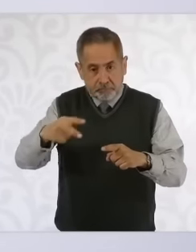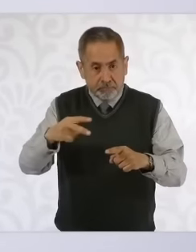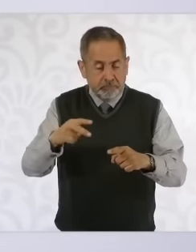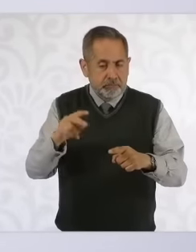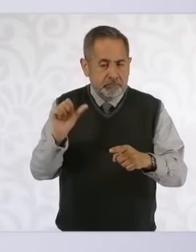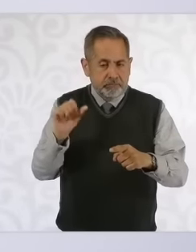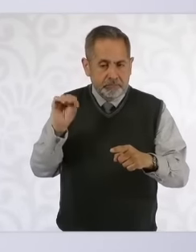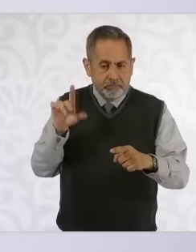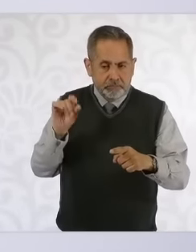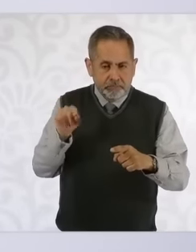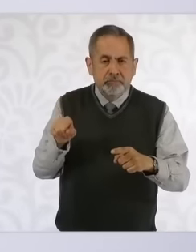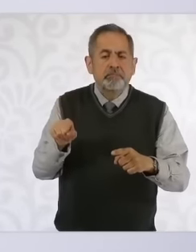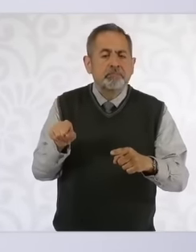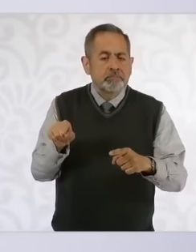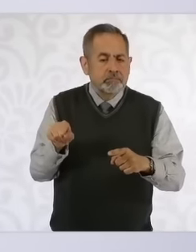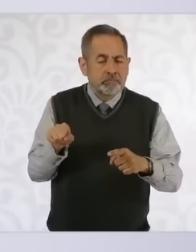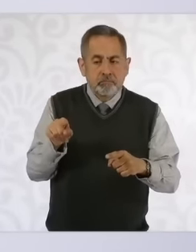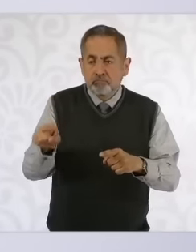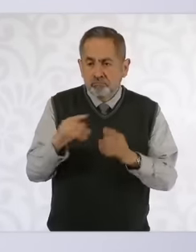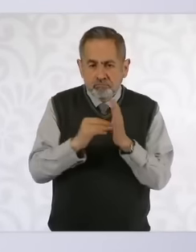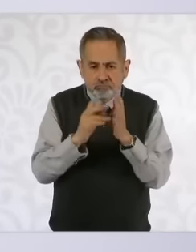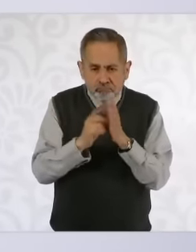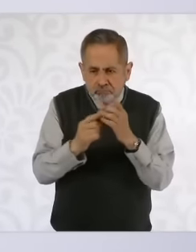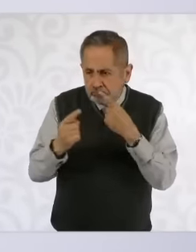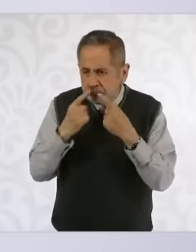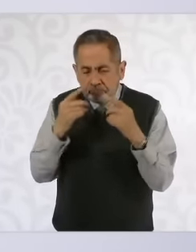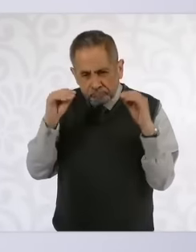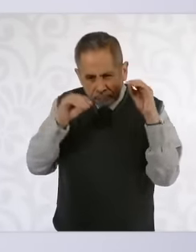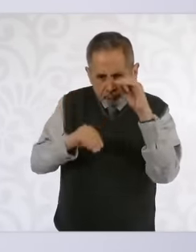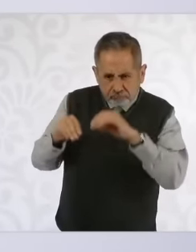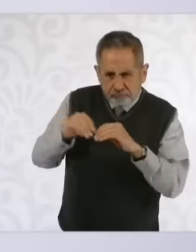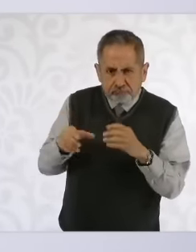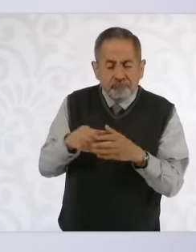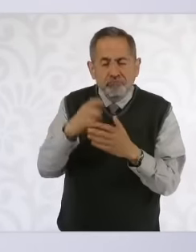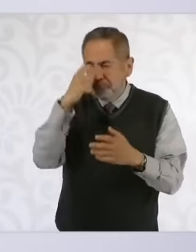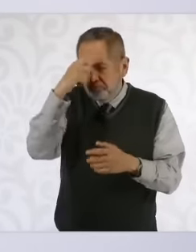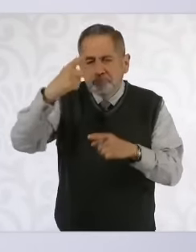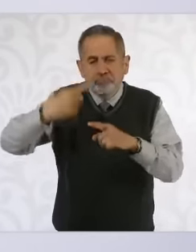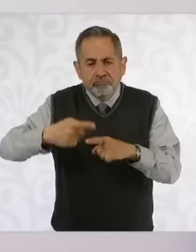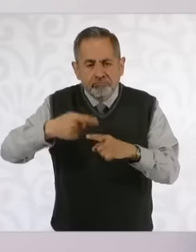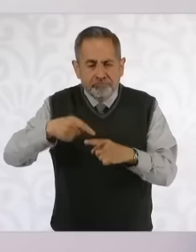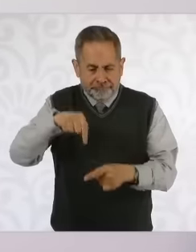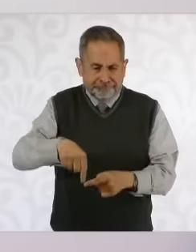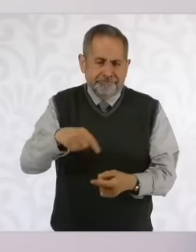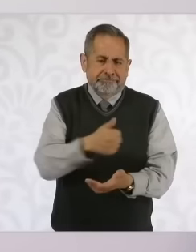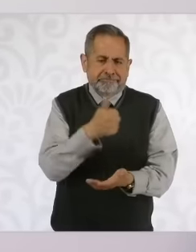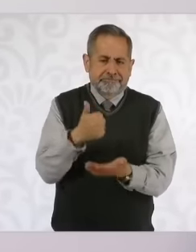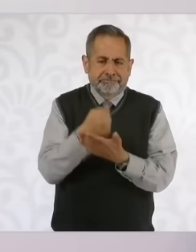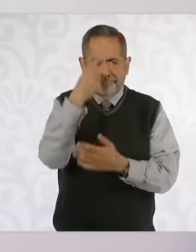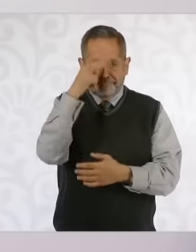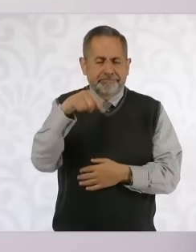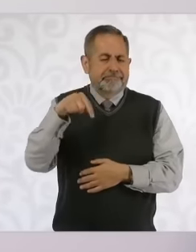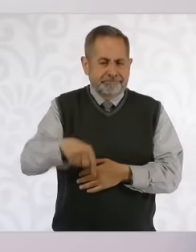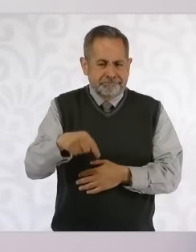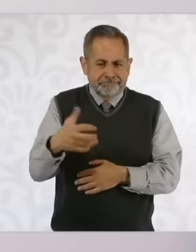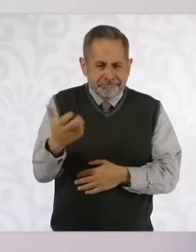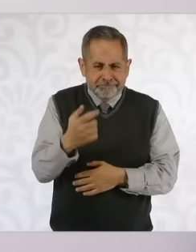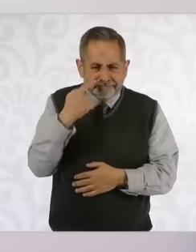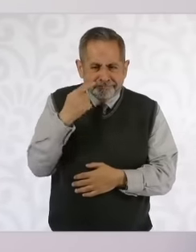López Obrador was there was going to be followed up, it was a methodology that We designed in Mexico City to find the